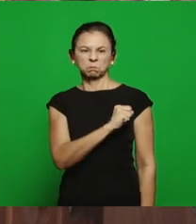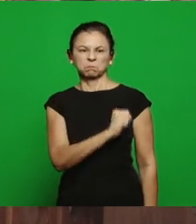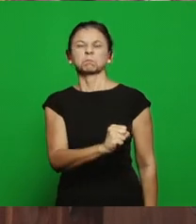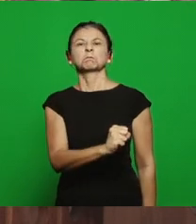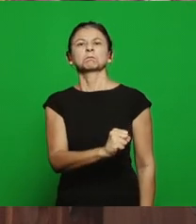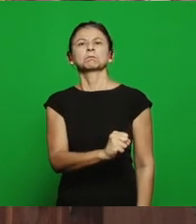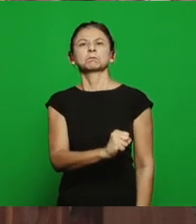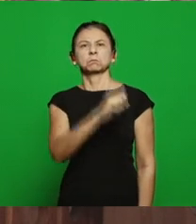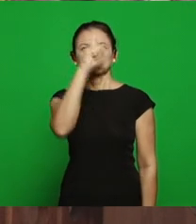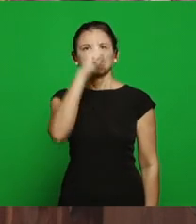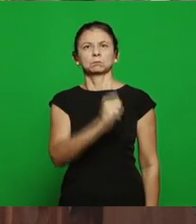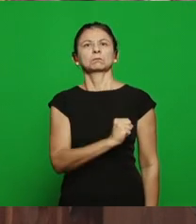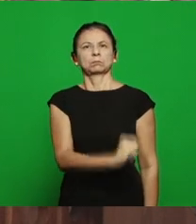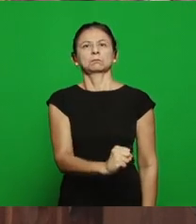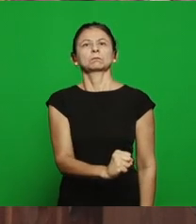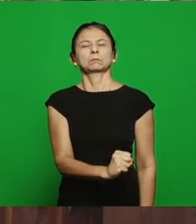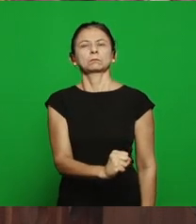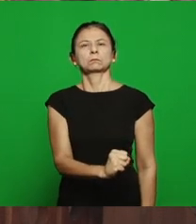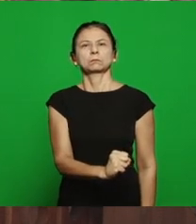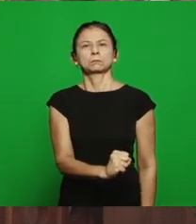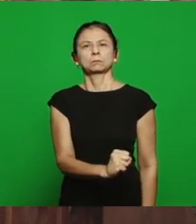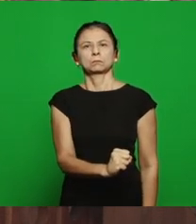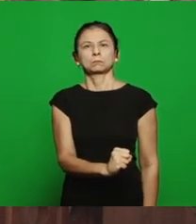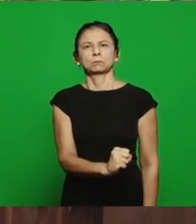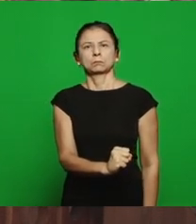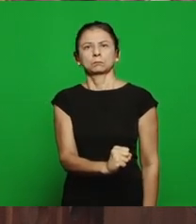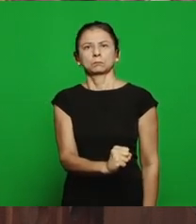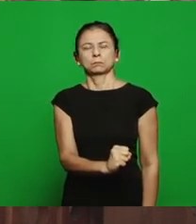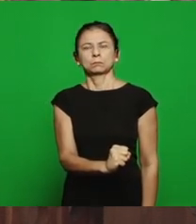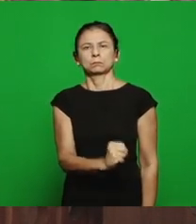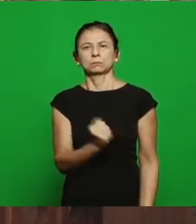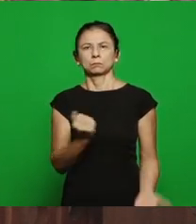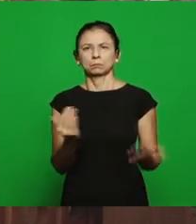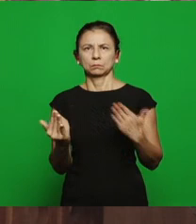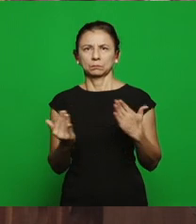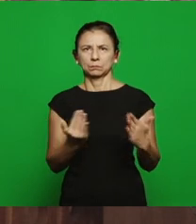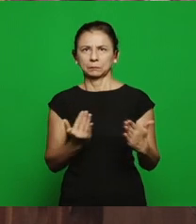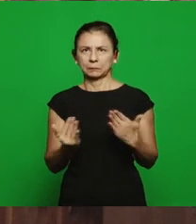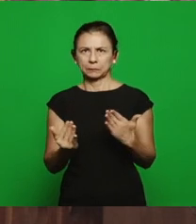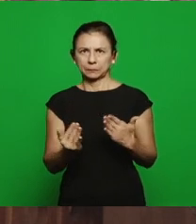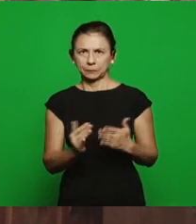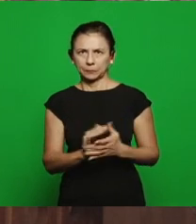had him killed, the unfaithful church represented